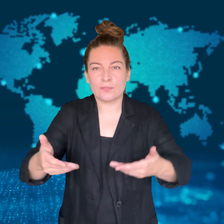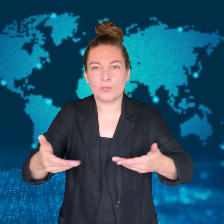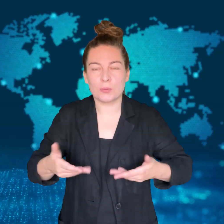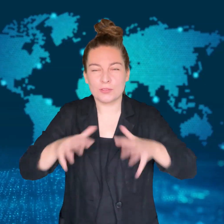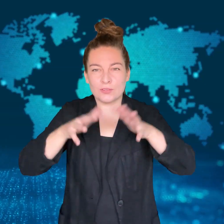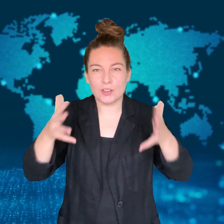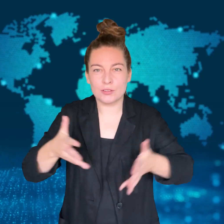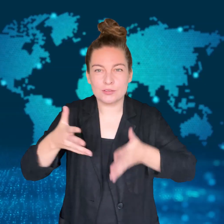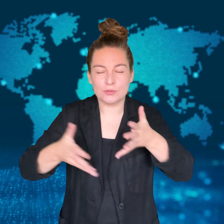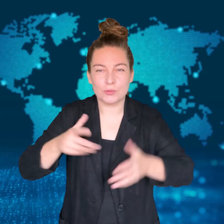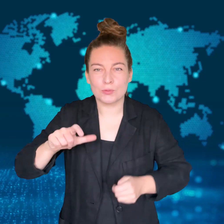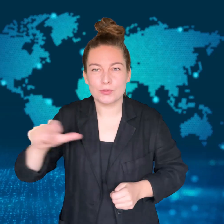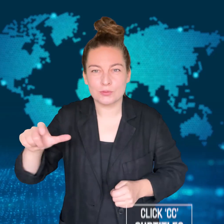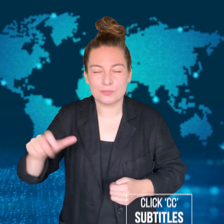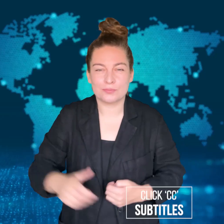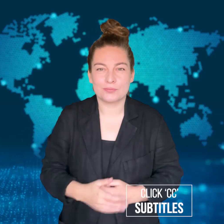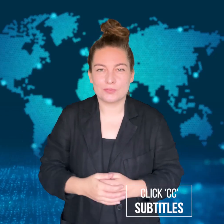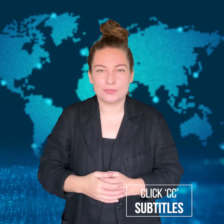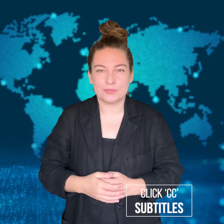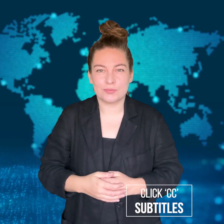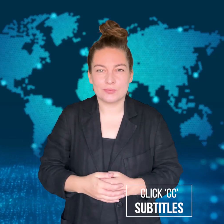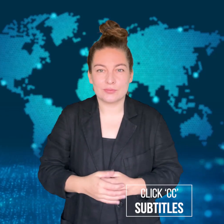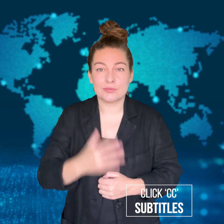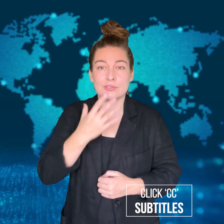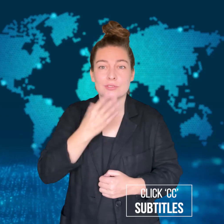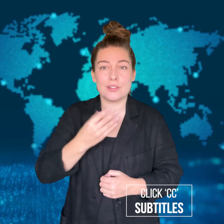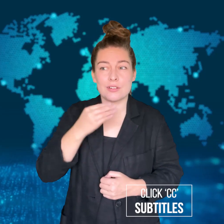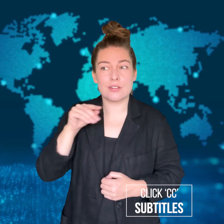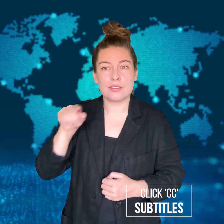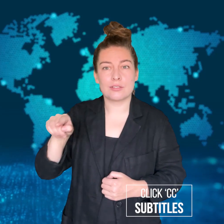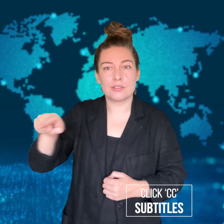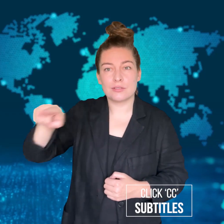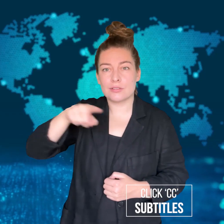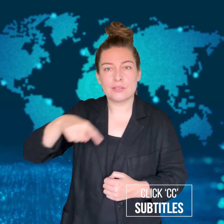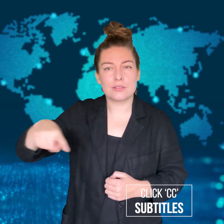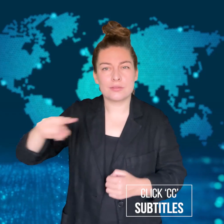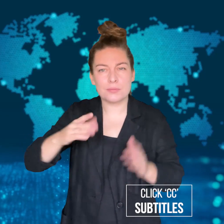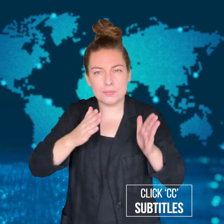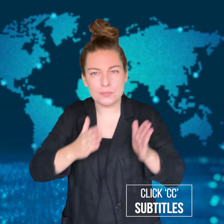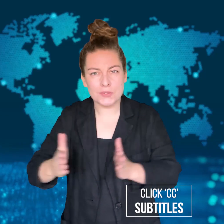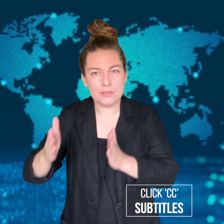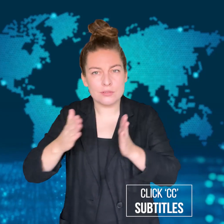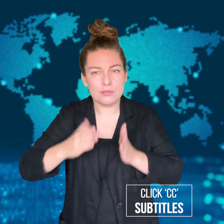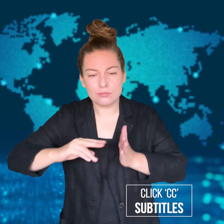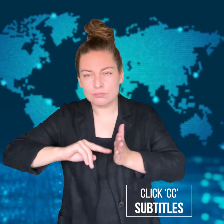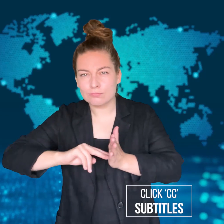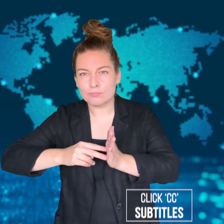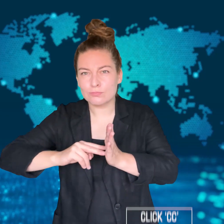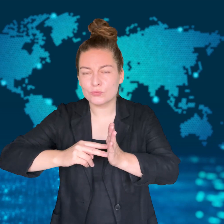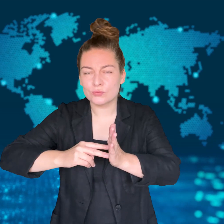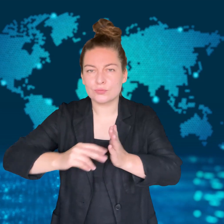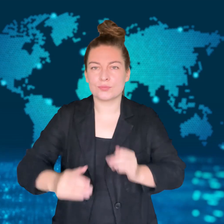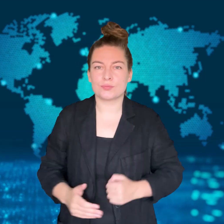Welcome to WorldSign Week! Preparing to respond